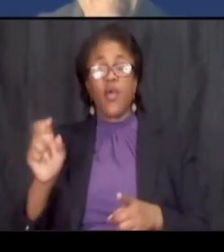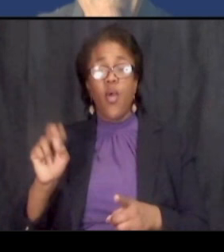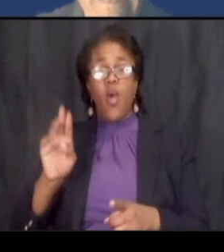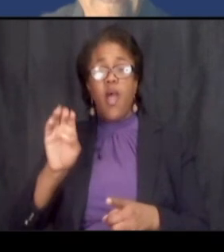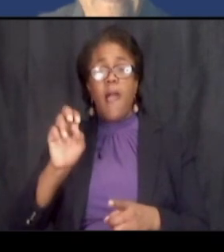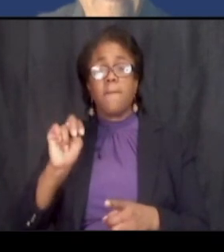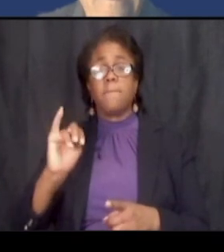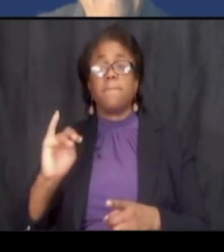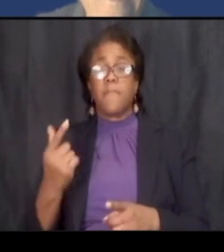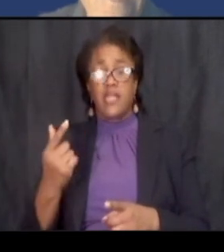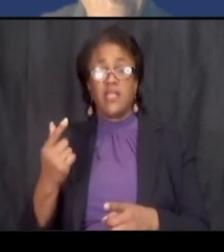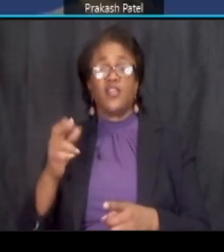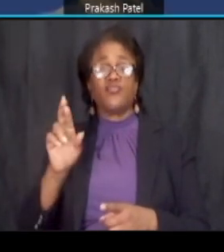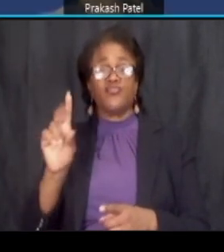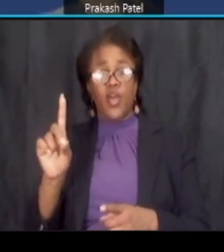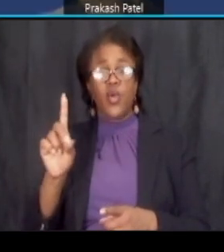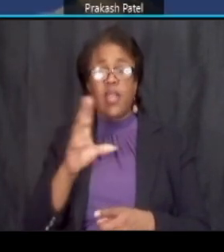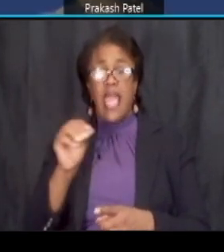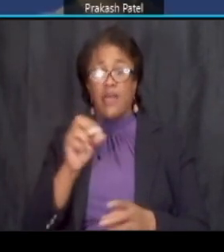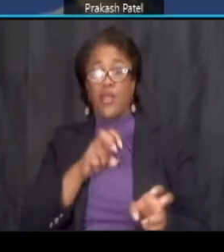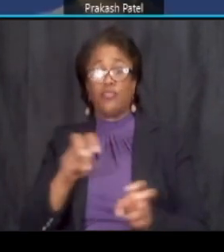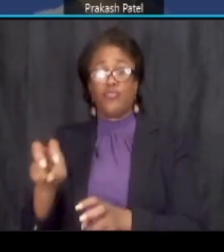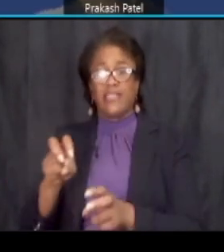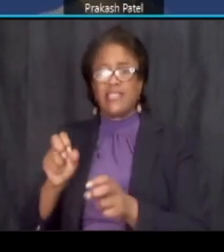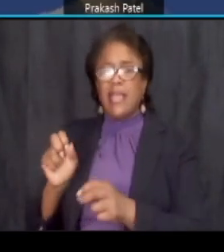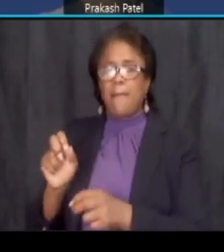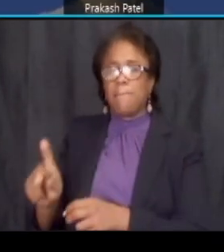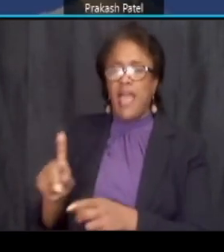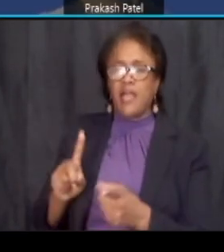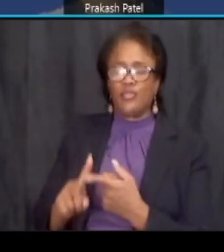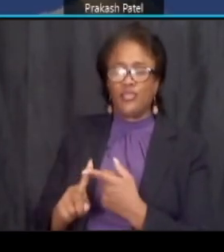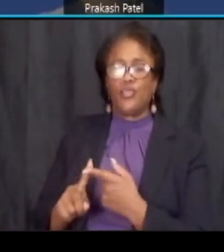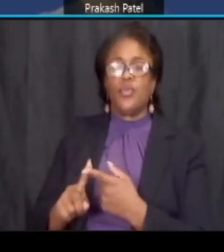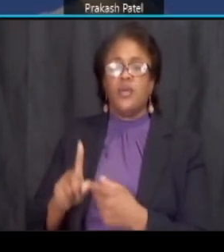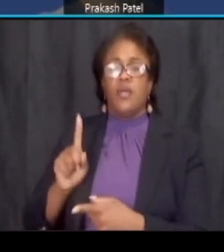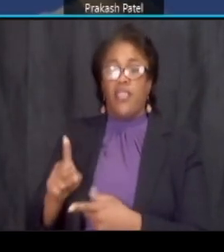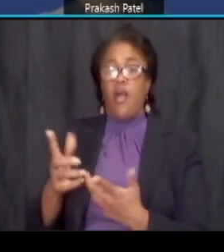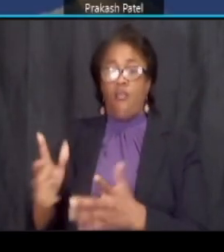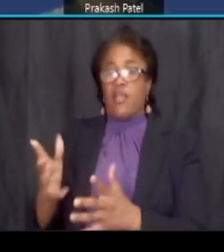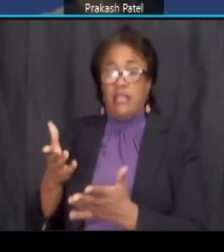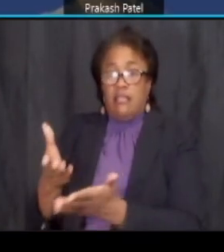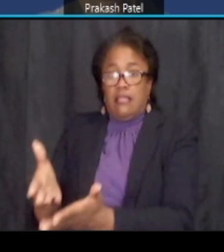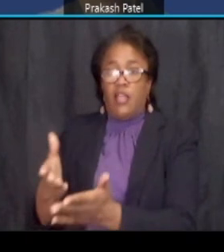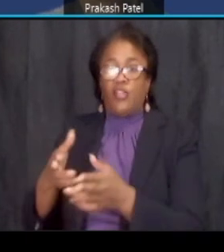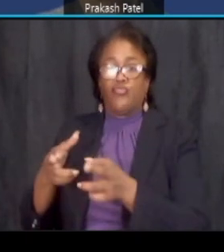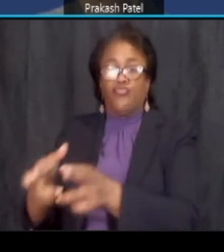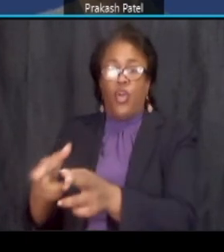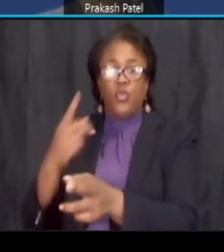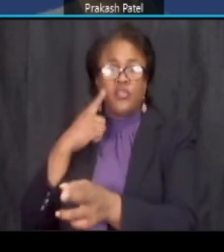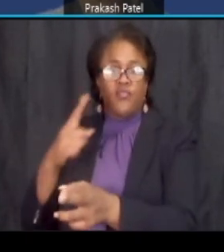and we are transitioning back to existing roadway on all of the cross streets uh